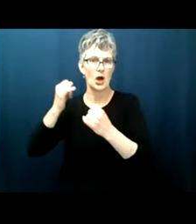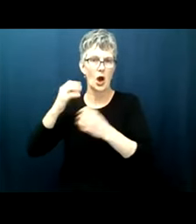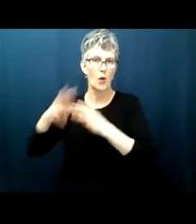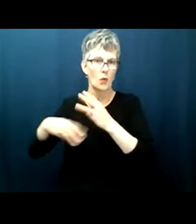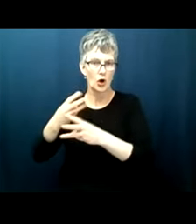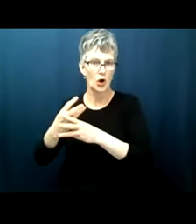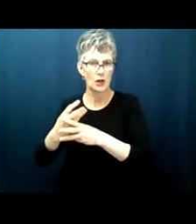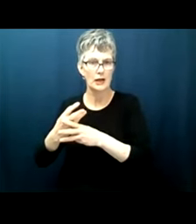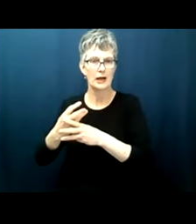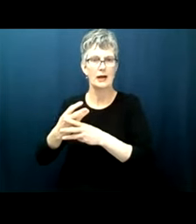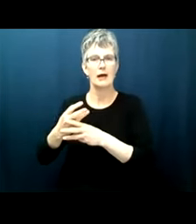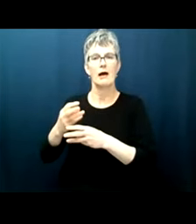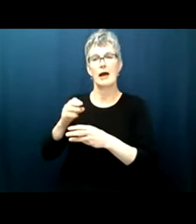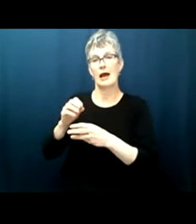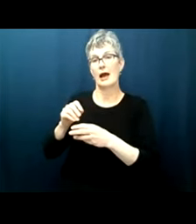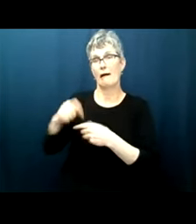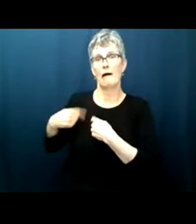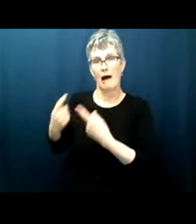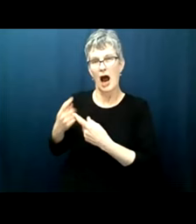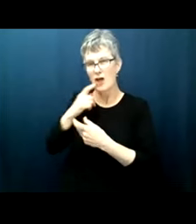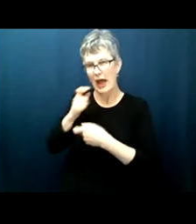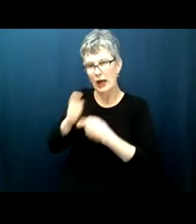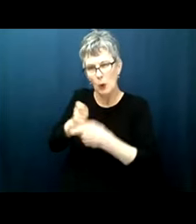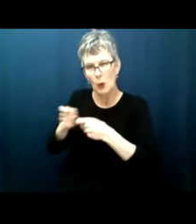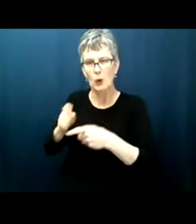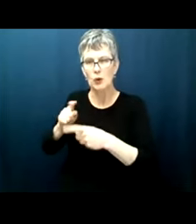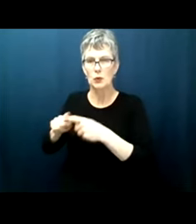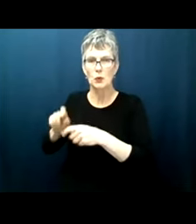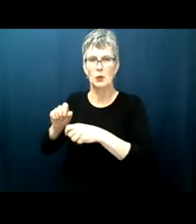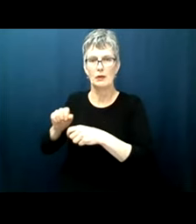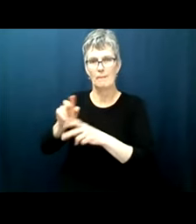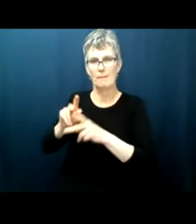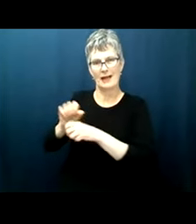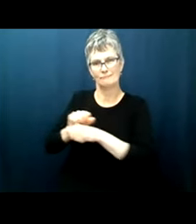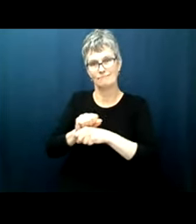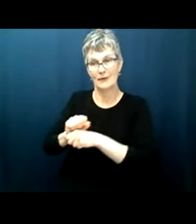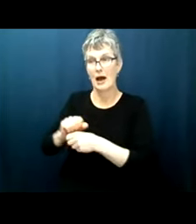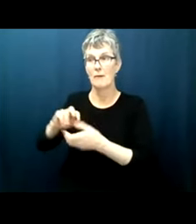with less cruelty than they had treated those over whom they had ruled the great party realignment in